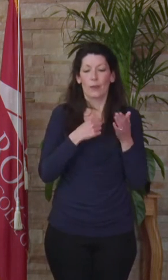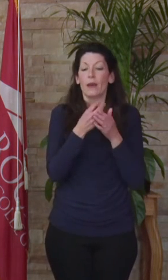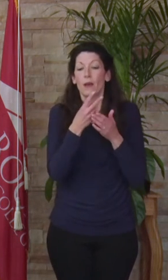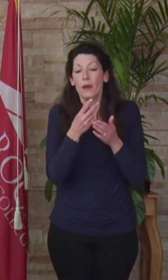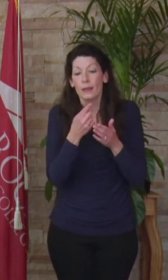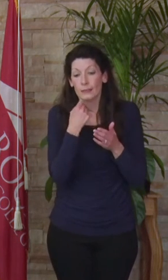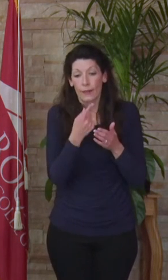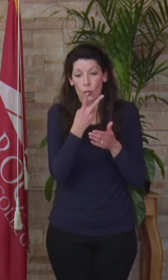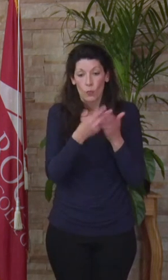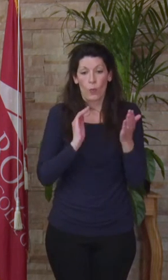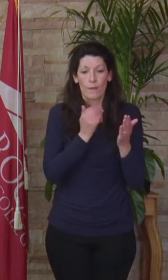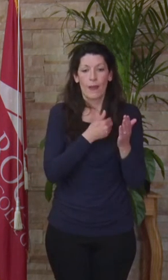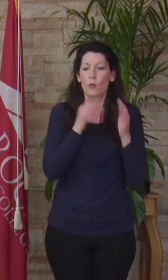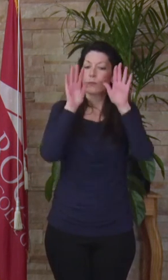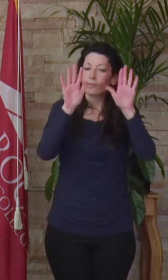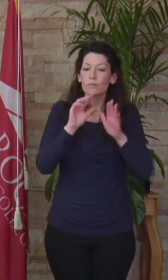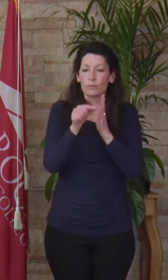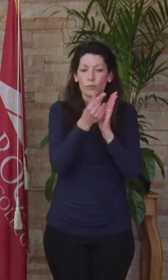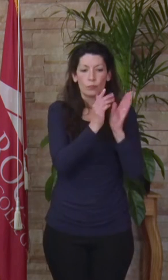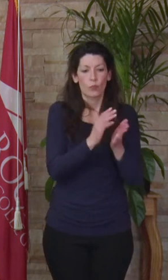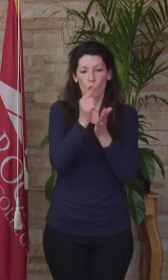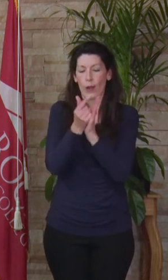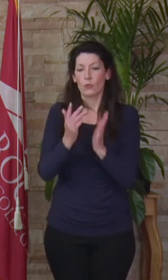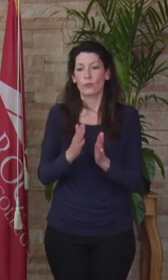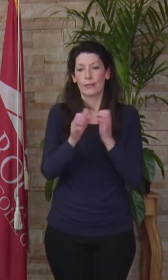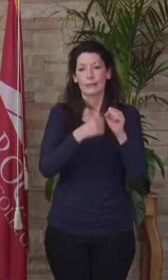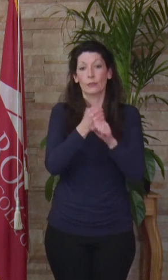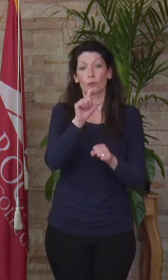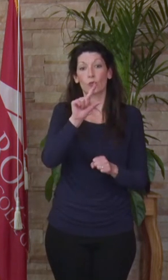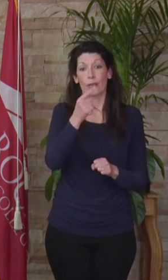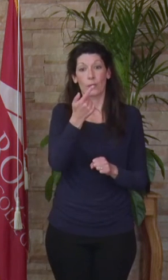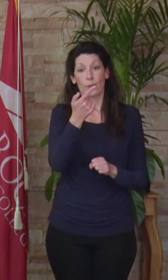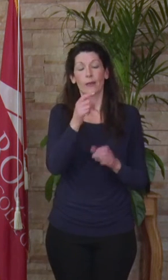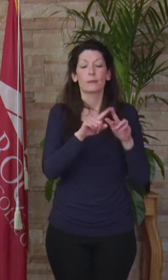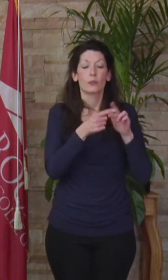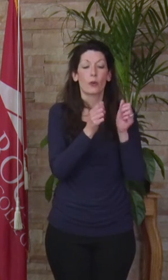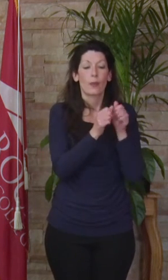outstanding graduates for 2021 and I'm going to start with telling you about Cassidy Bliss.